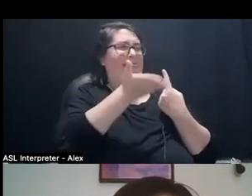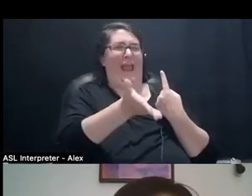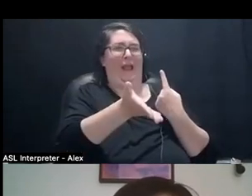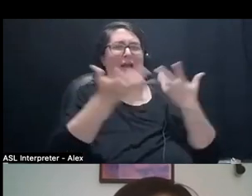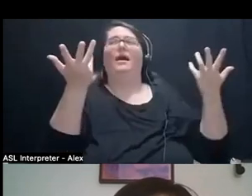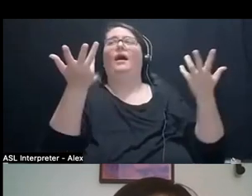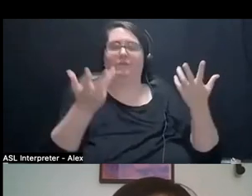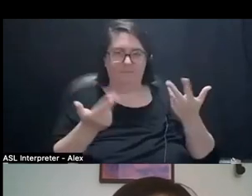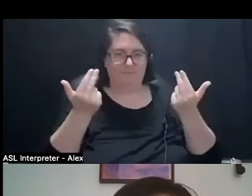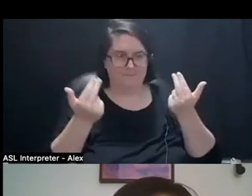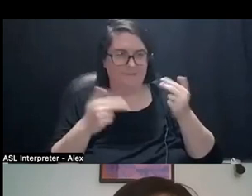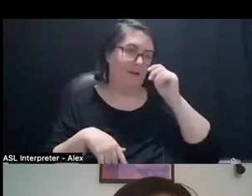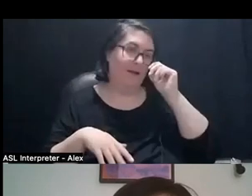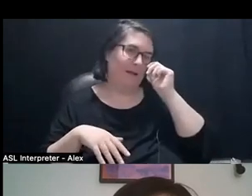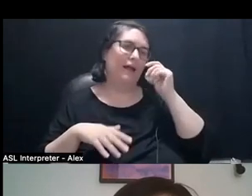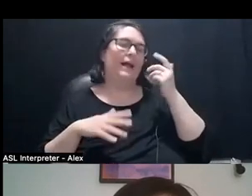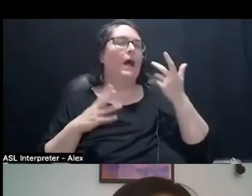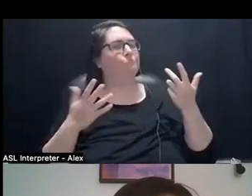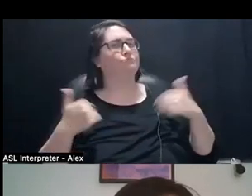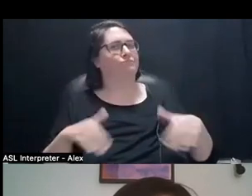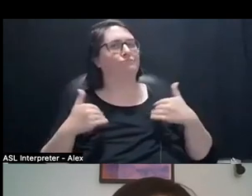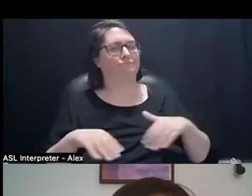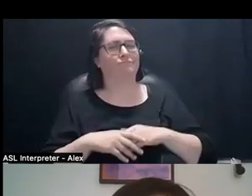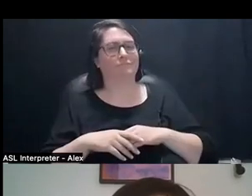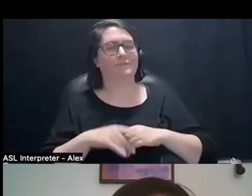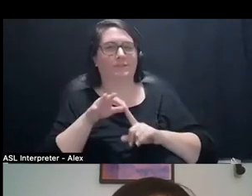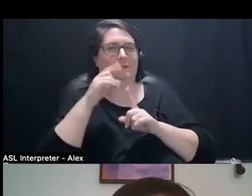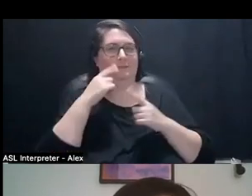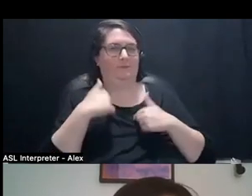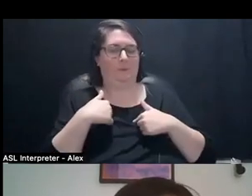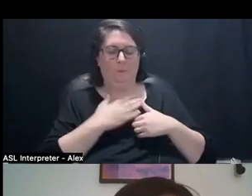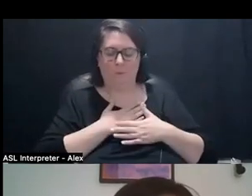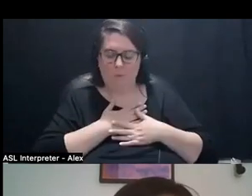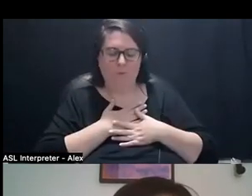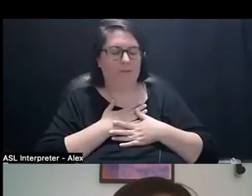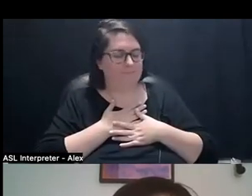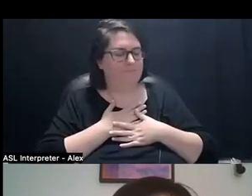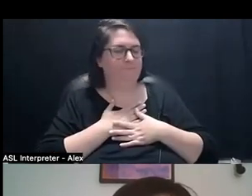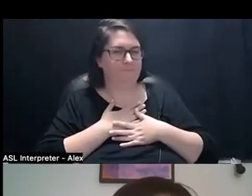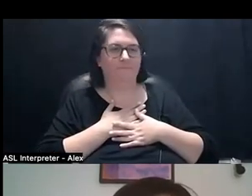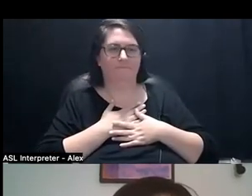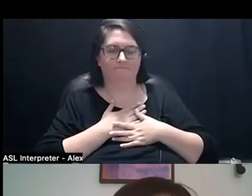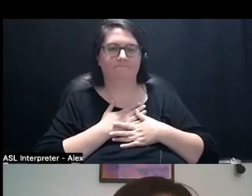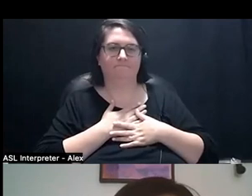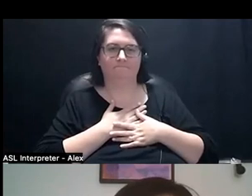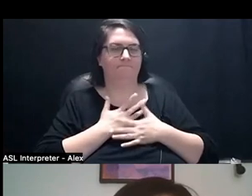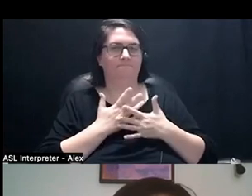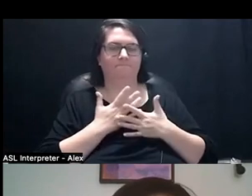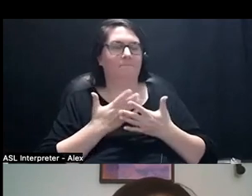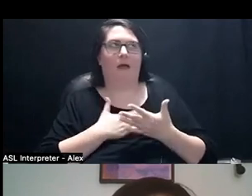So it was a really, special event and I'm so beyond happy, and joyful, and,